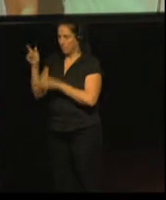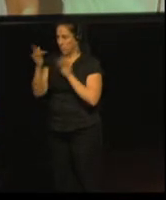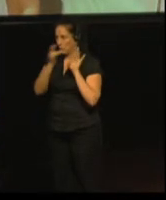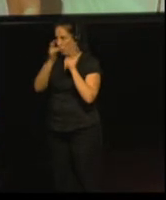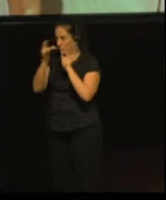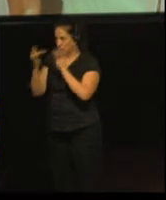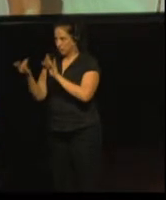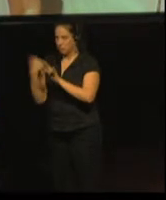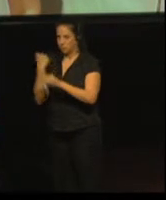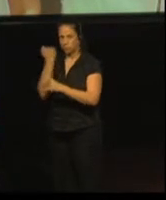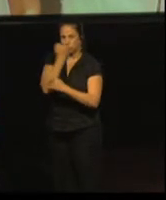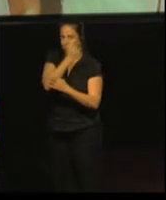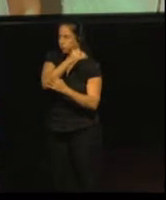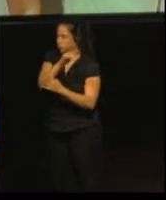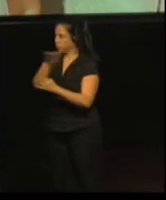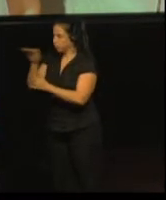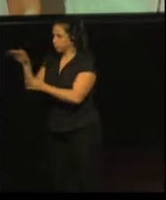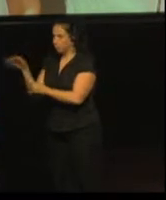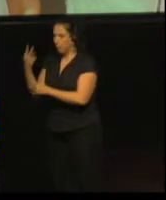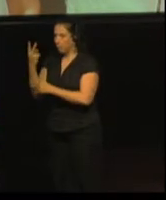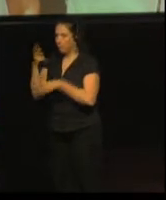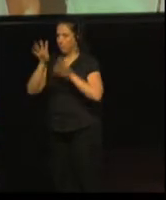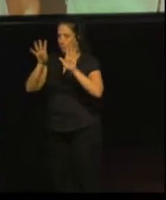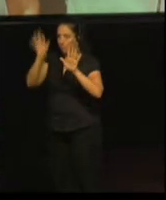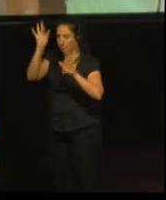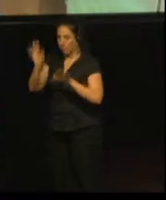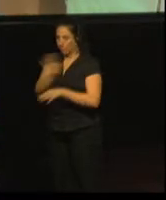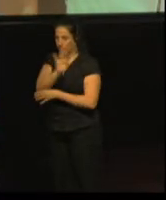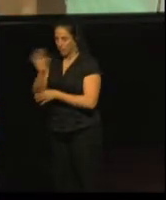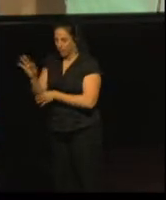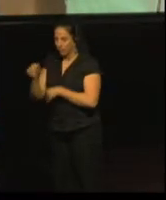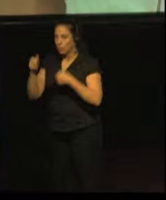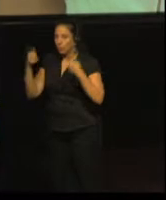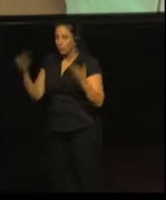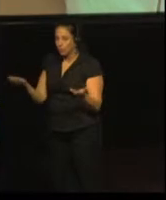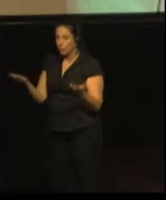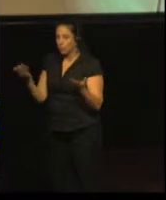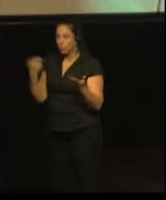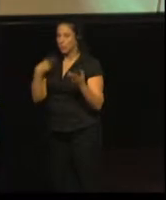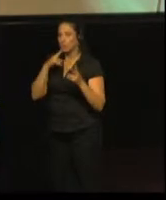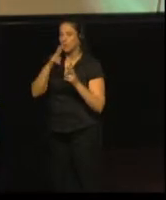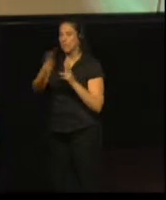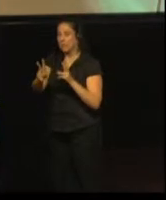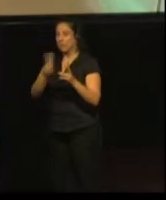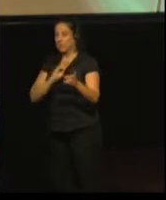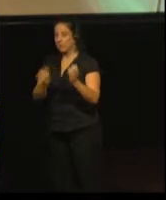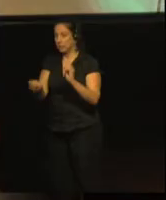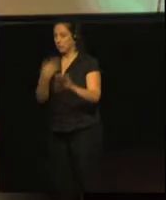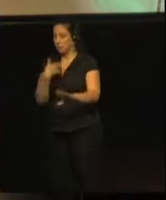and 27 questionnaires came back, which we consider a very, very high rate.